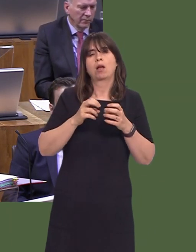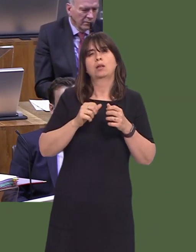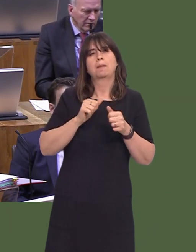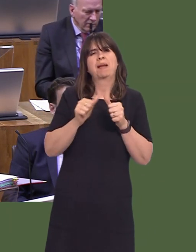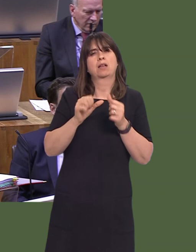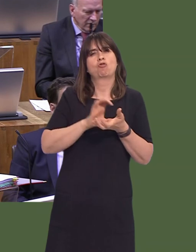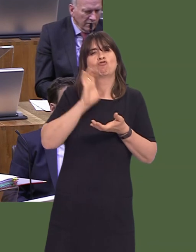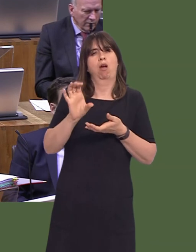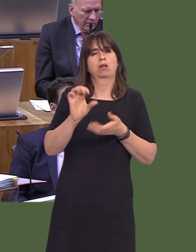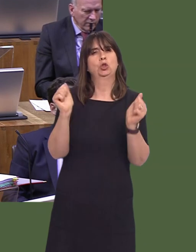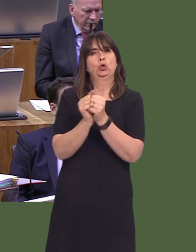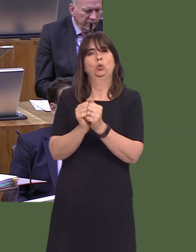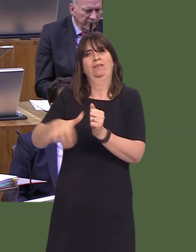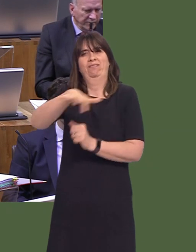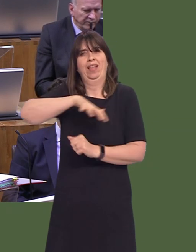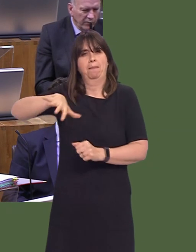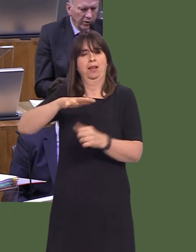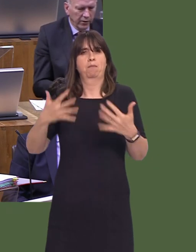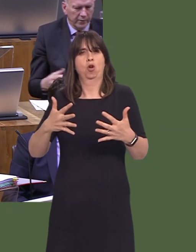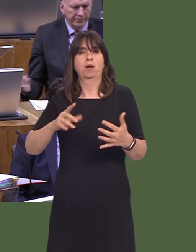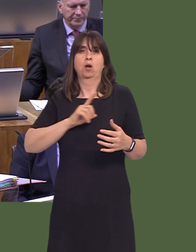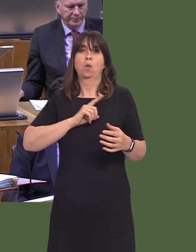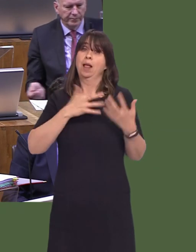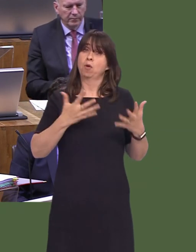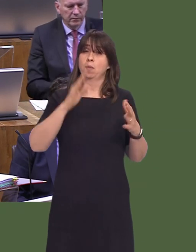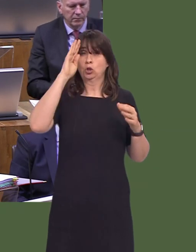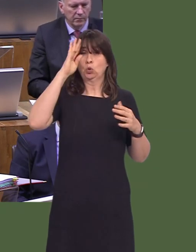families' needs better than the current school uniform grant, something that supports better